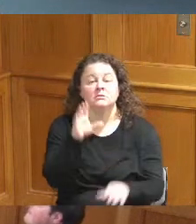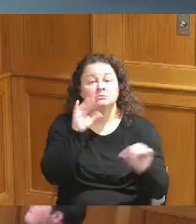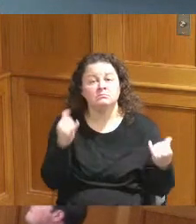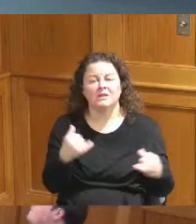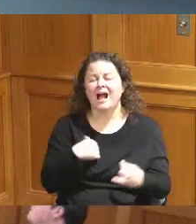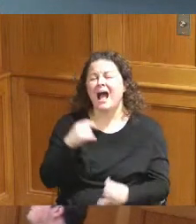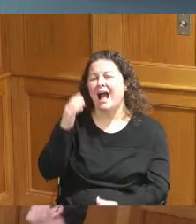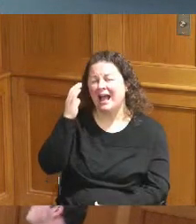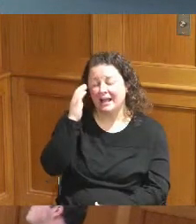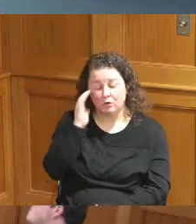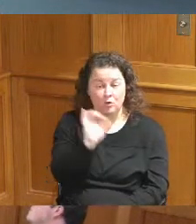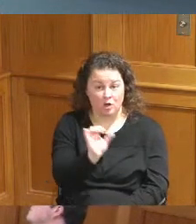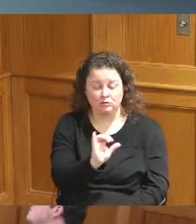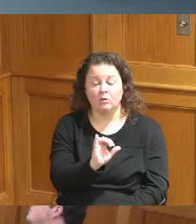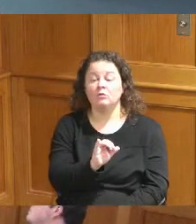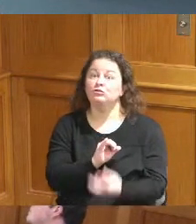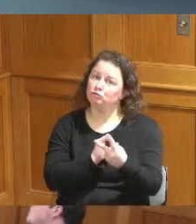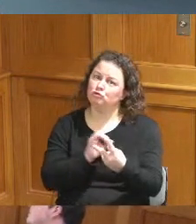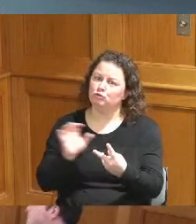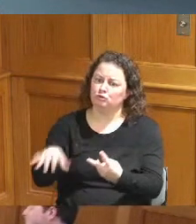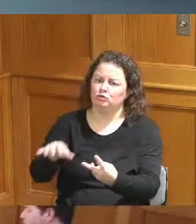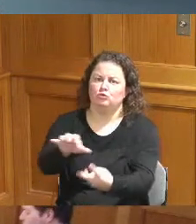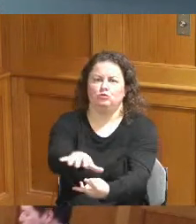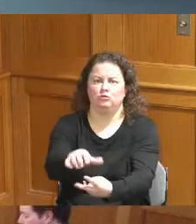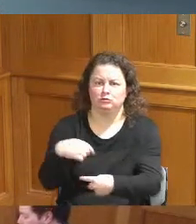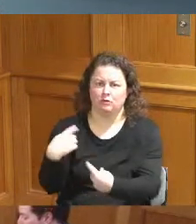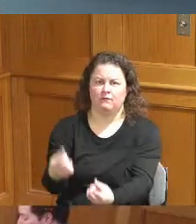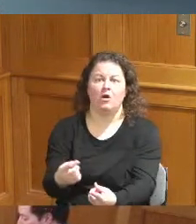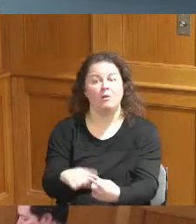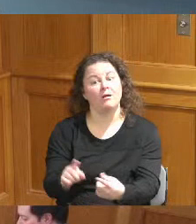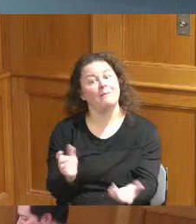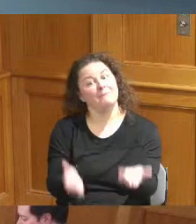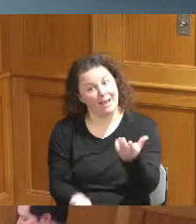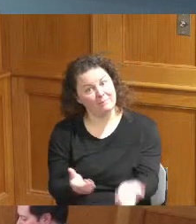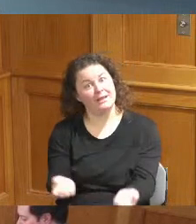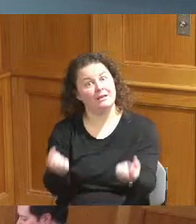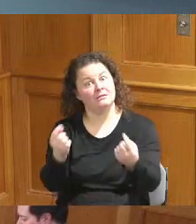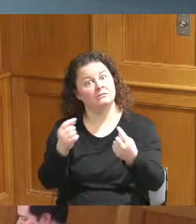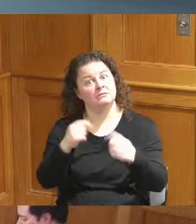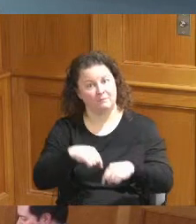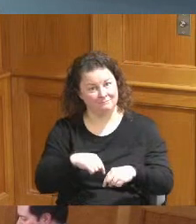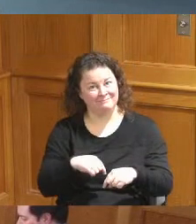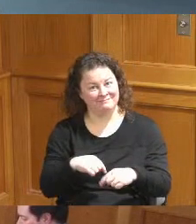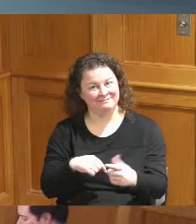but maybe come in because I'm concerned about that too when they get it what's supposed to be